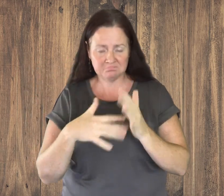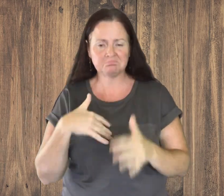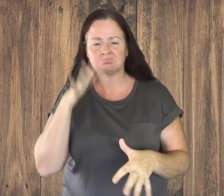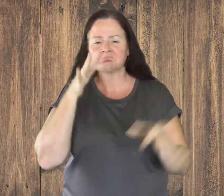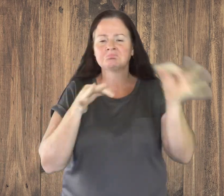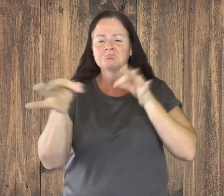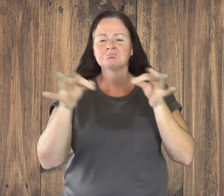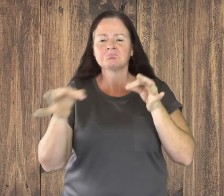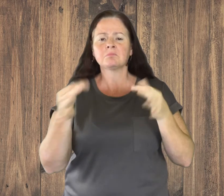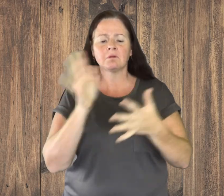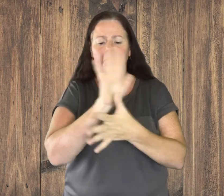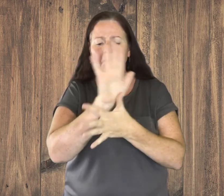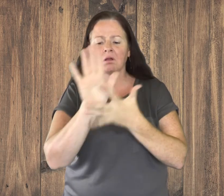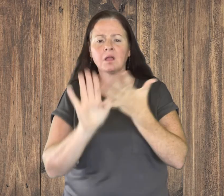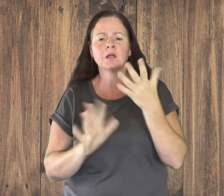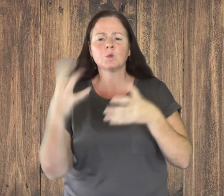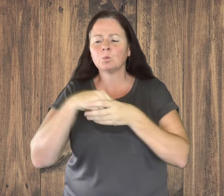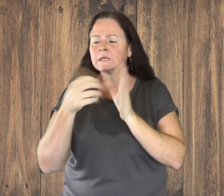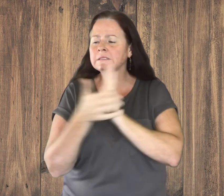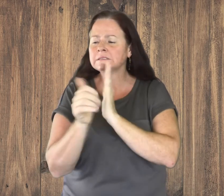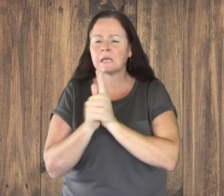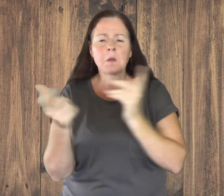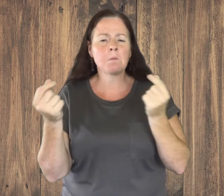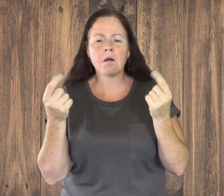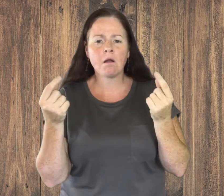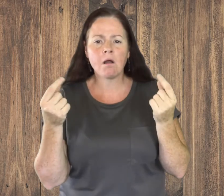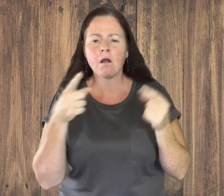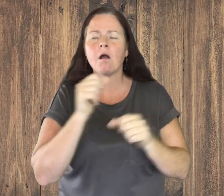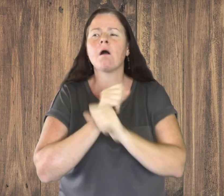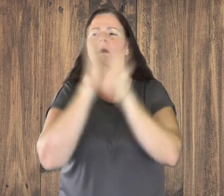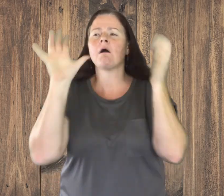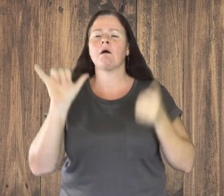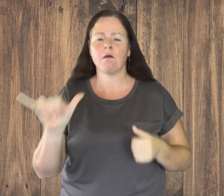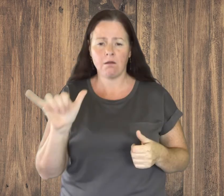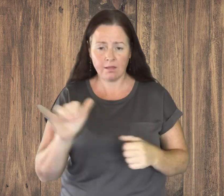I will explain specific skills for each component, so you can comprehend them better.